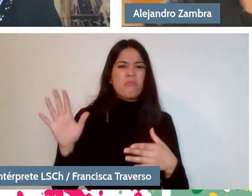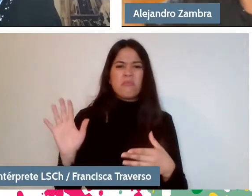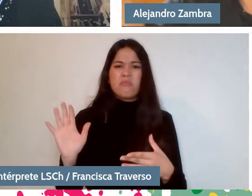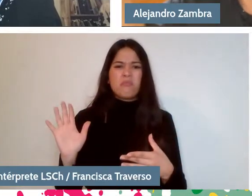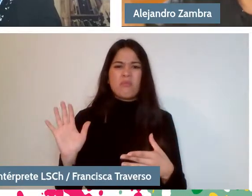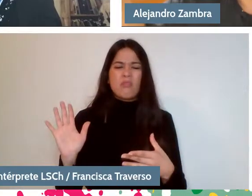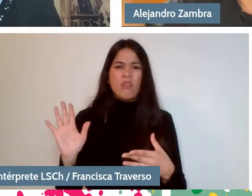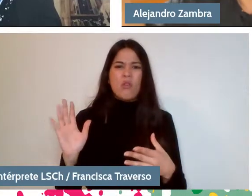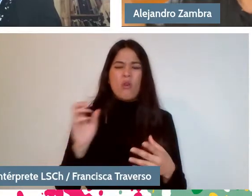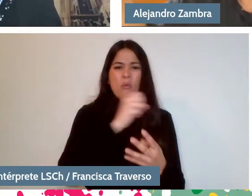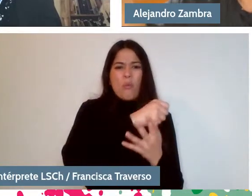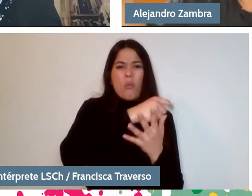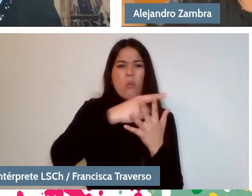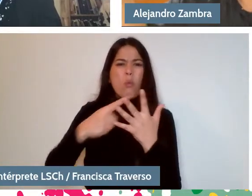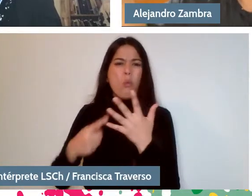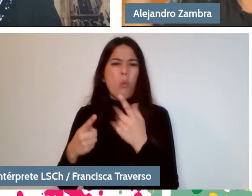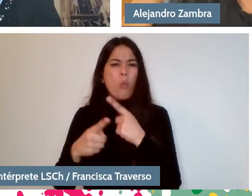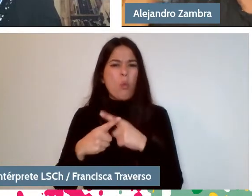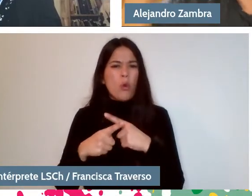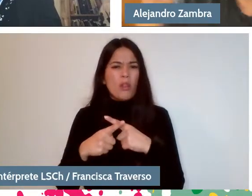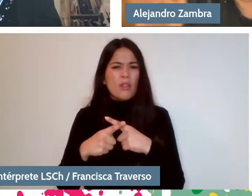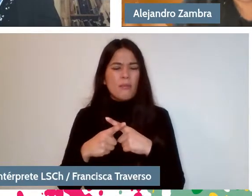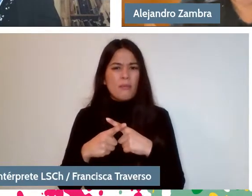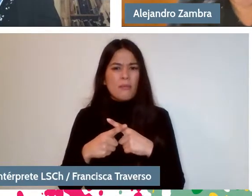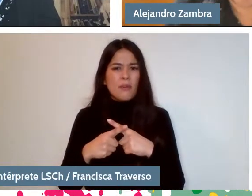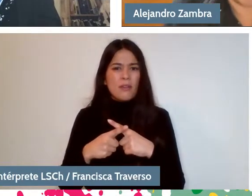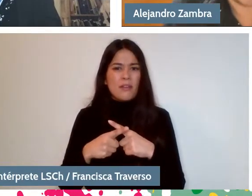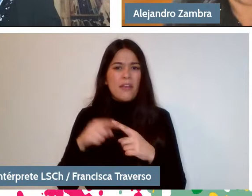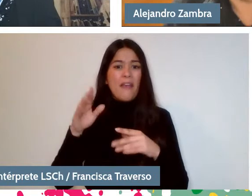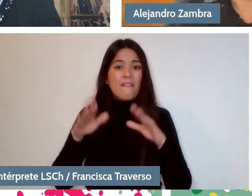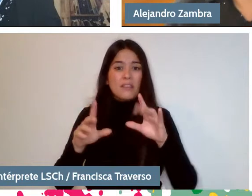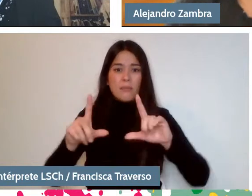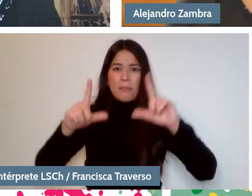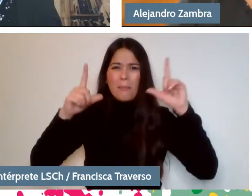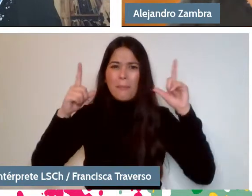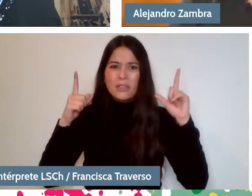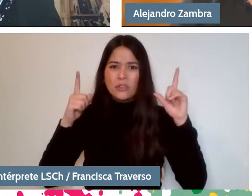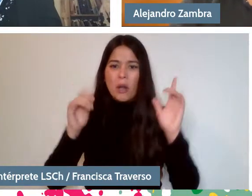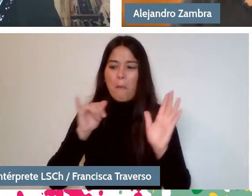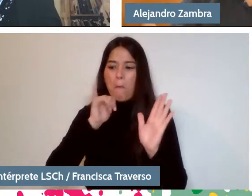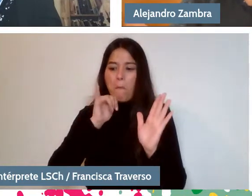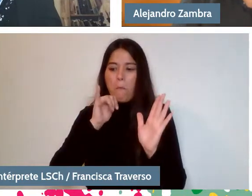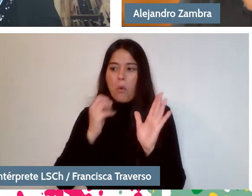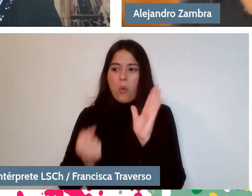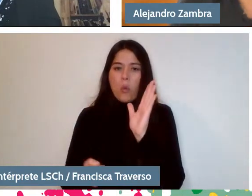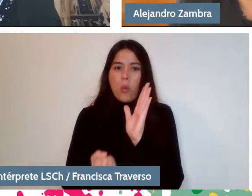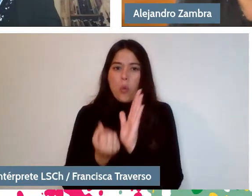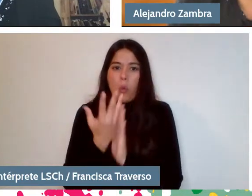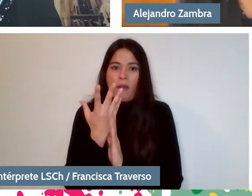I mean, suddenly you get characters that you didn't know you wanted them to exist.